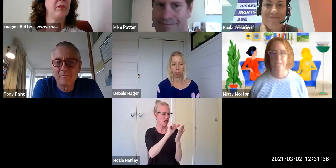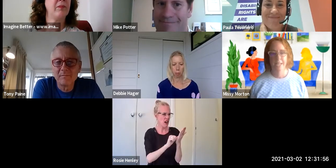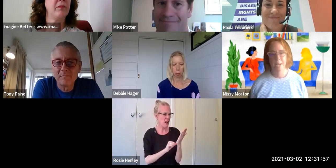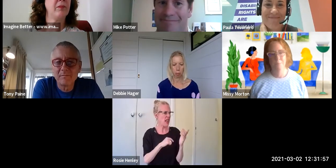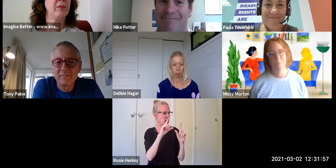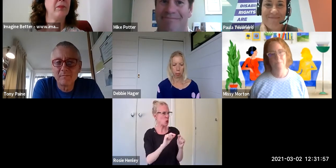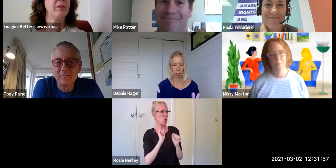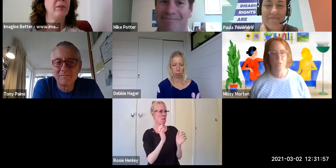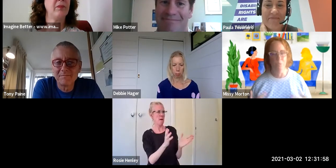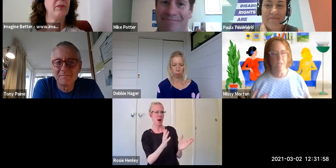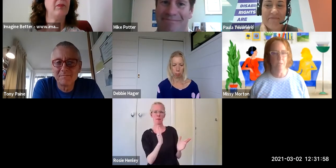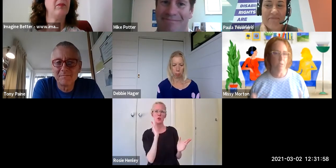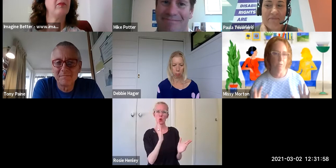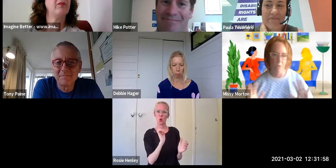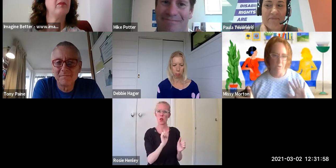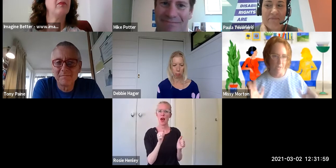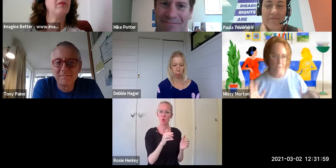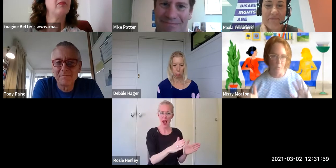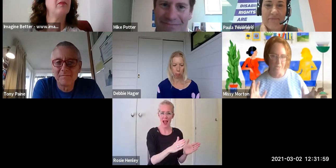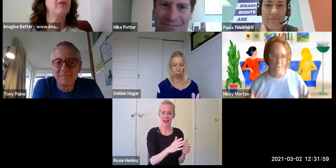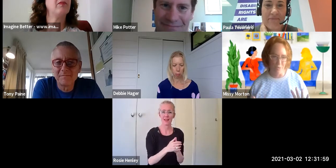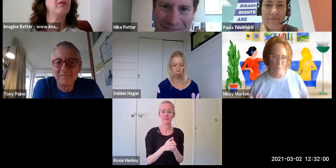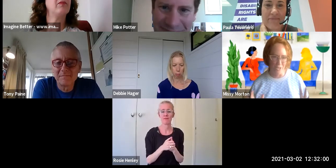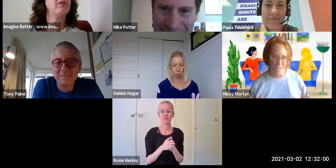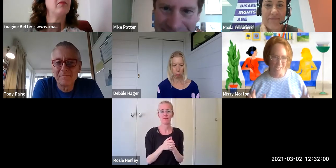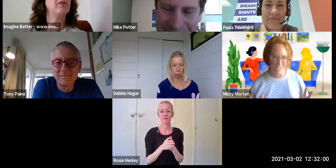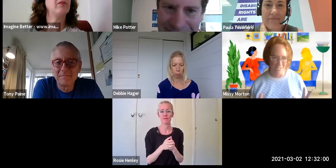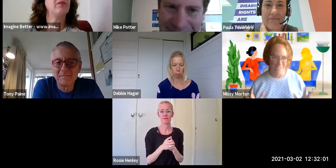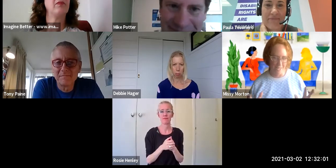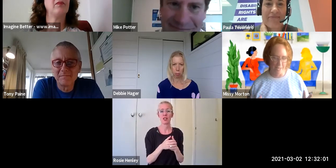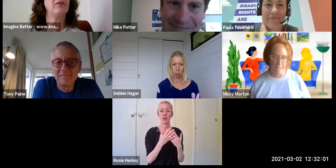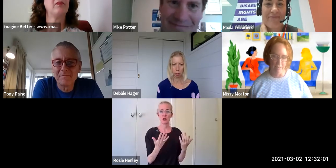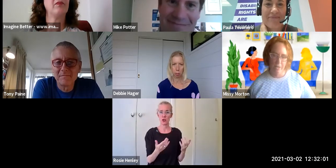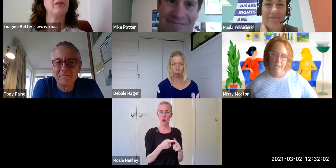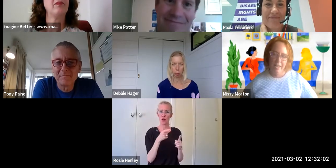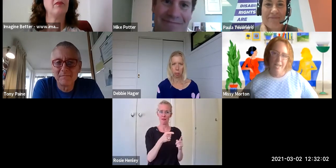which means don't tell us all the stuff you want to change here kind of stuff.